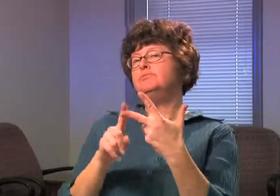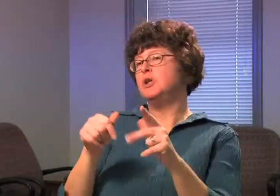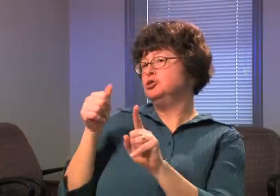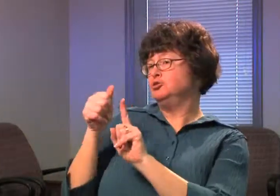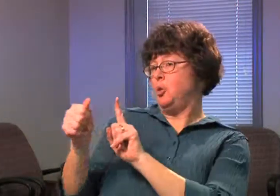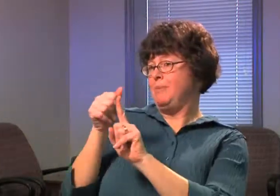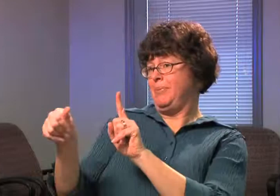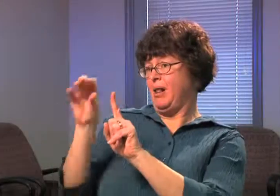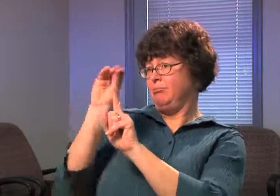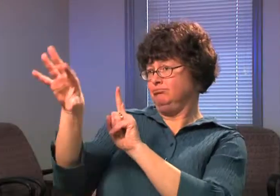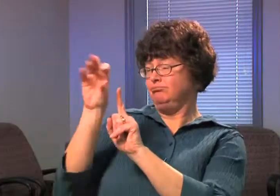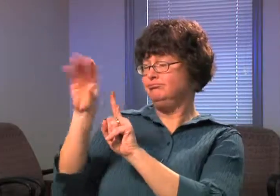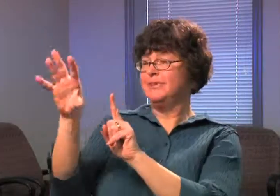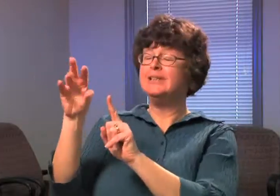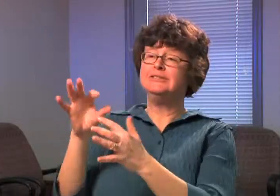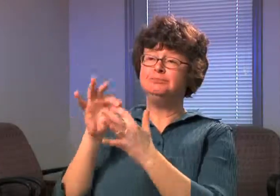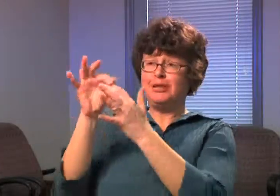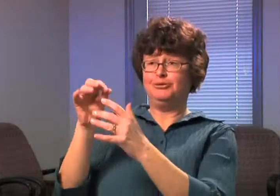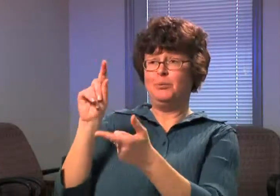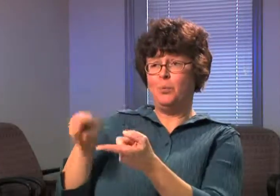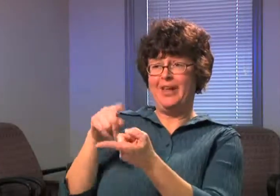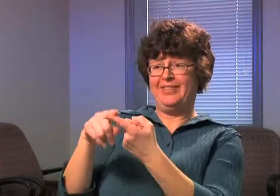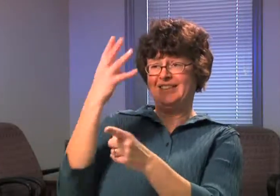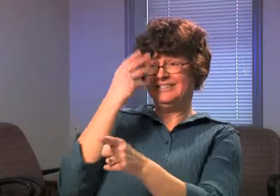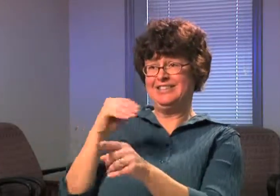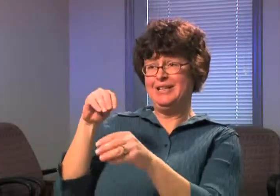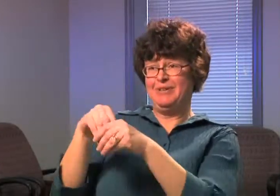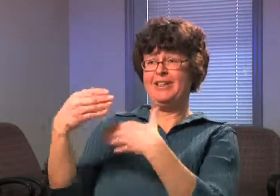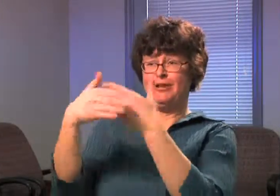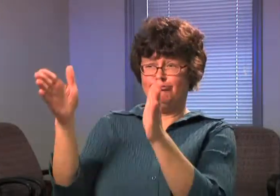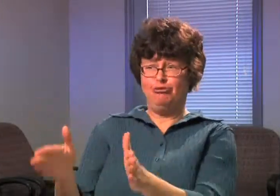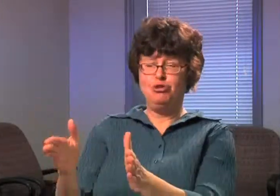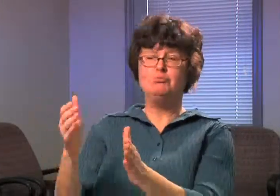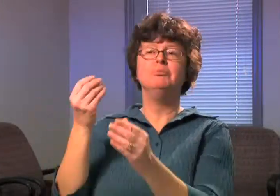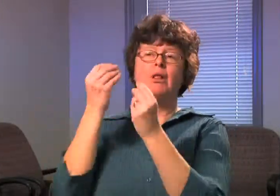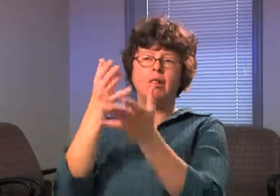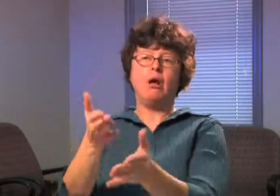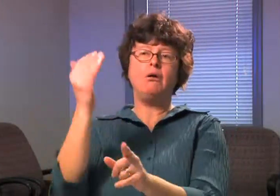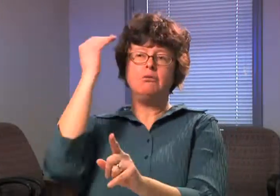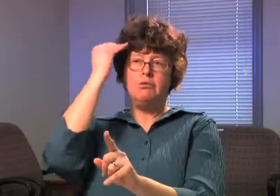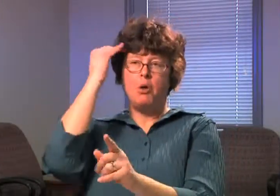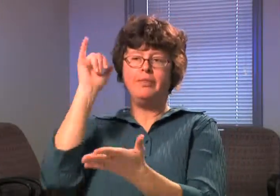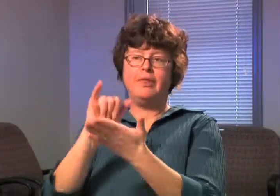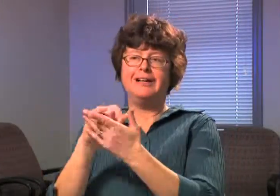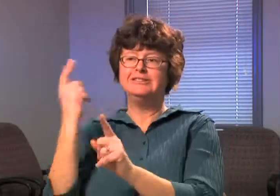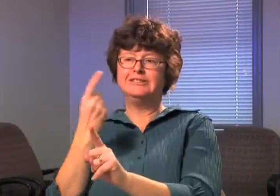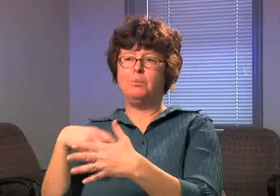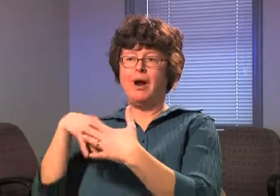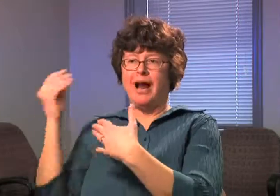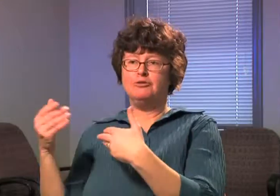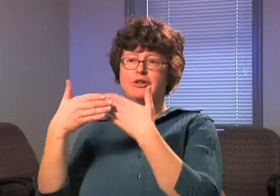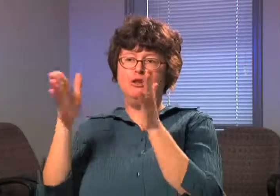A STROBE-LIGHT SYSTEM WHILE--FOR IN THE BEDROOM,